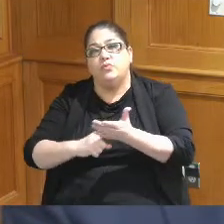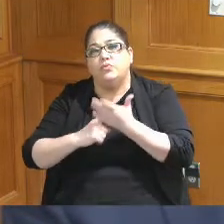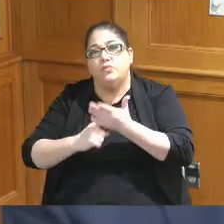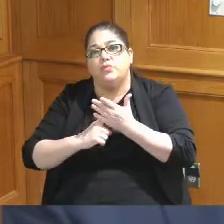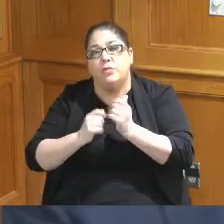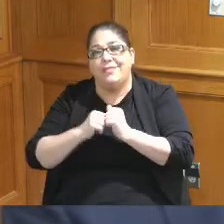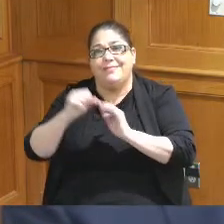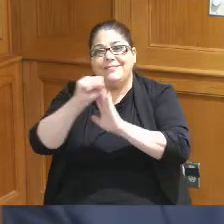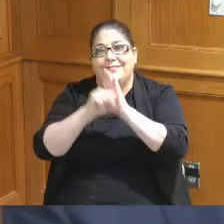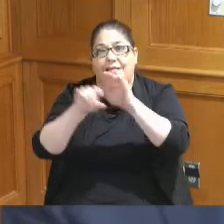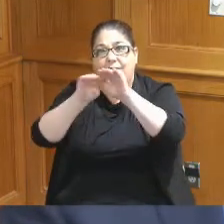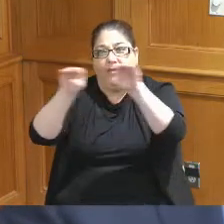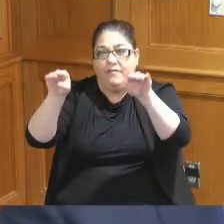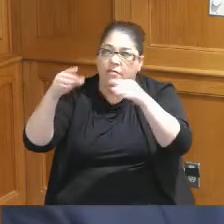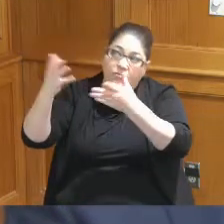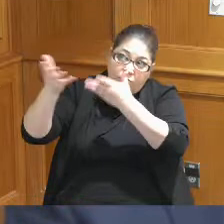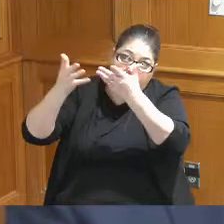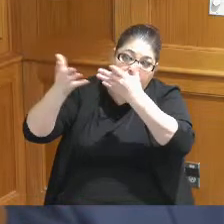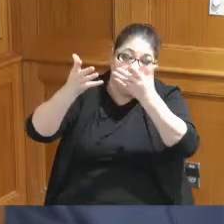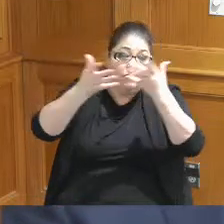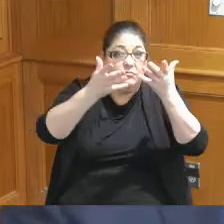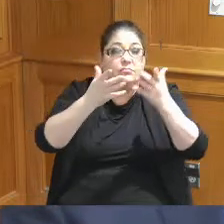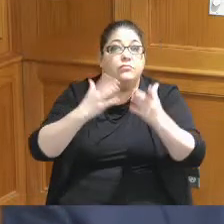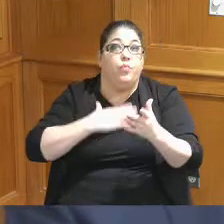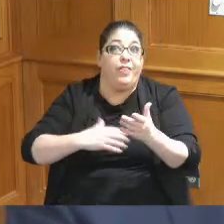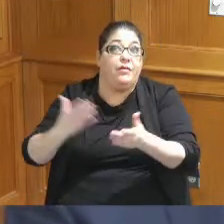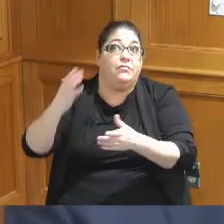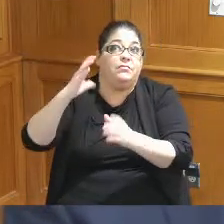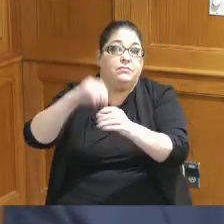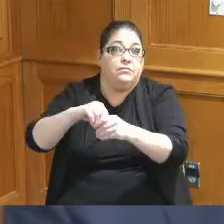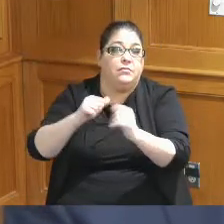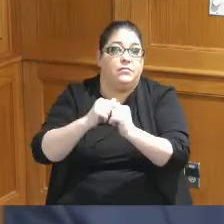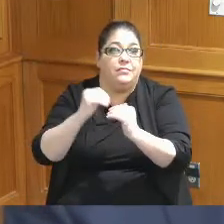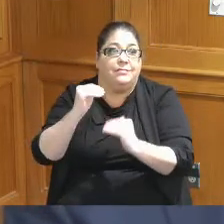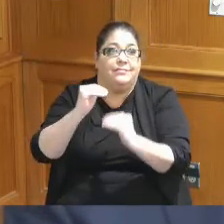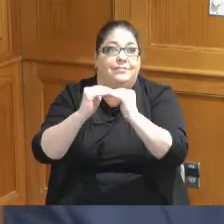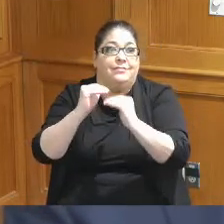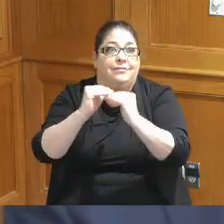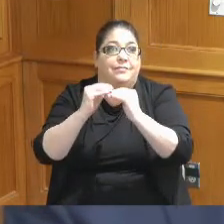the state level to see if they were are willing to participate to fill in the Gap that we still